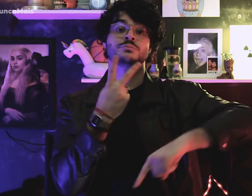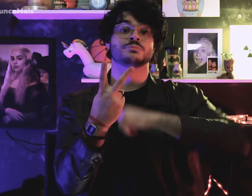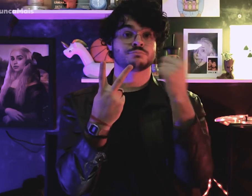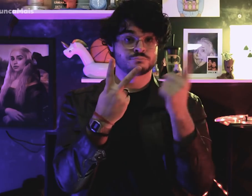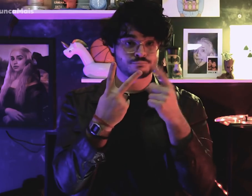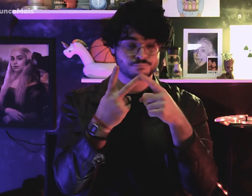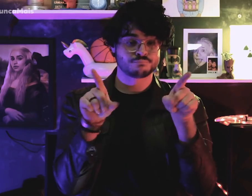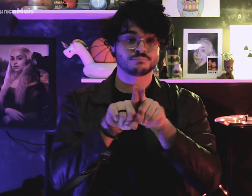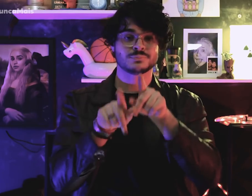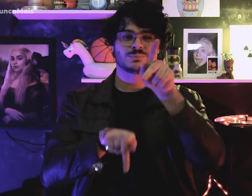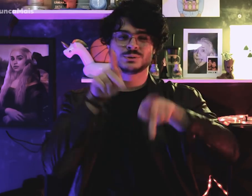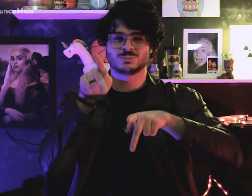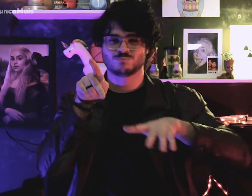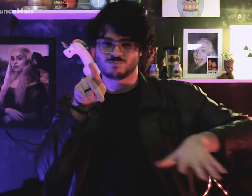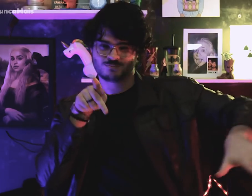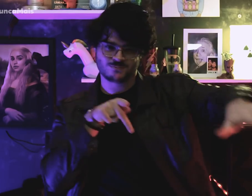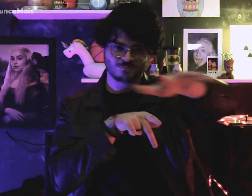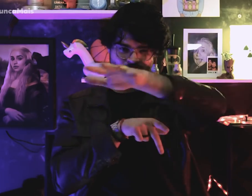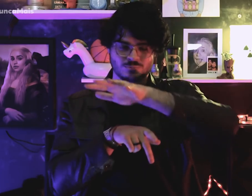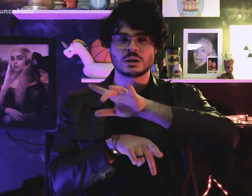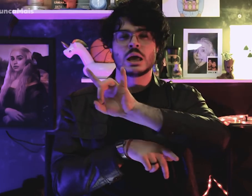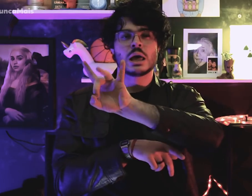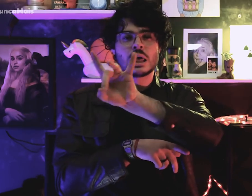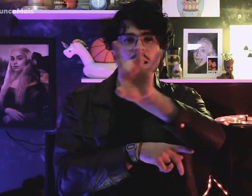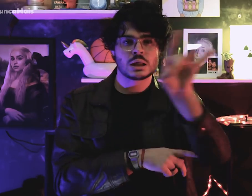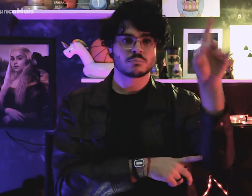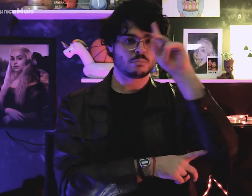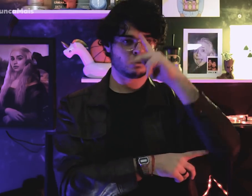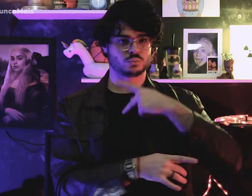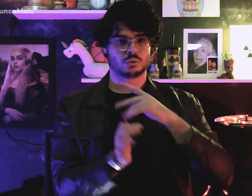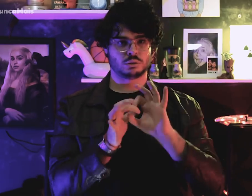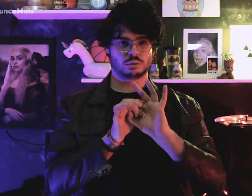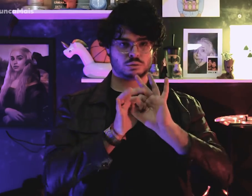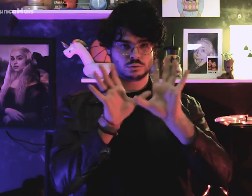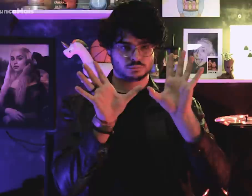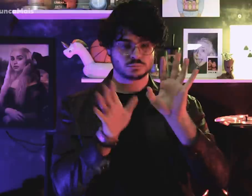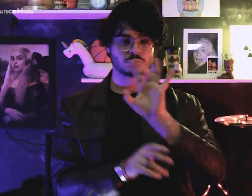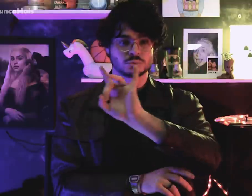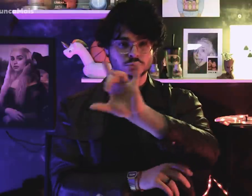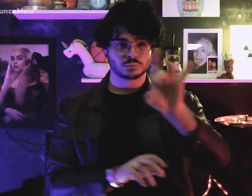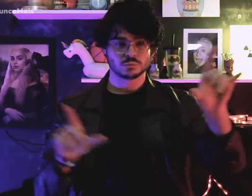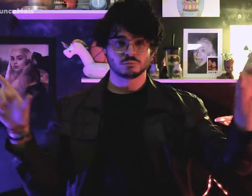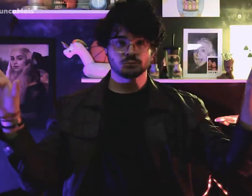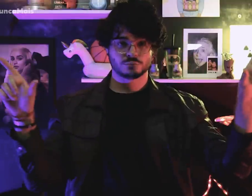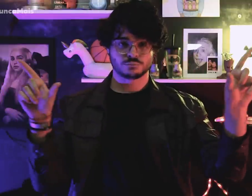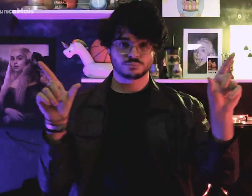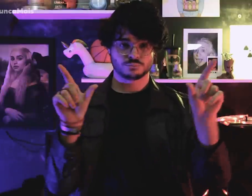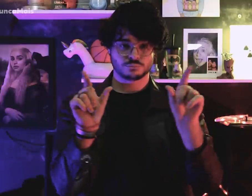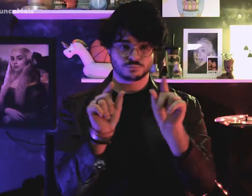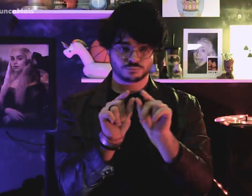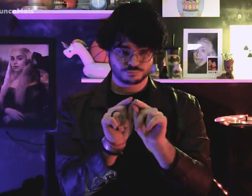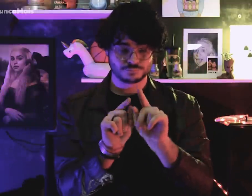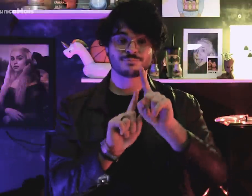reduction of individual autonomy